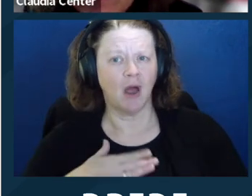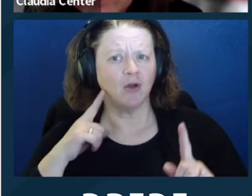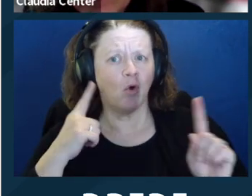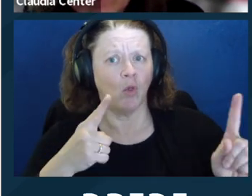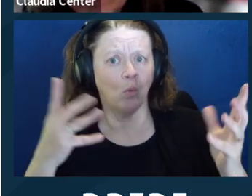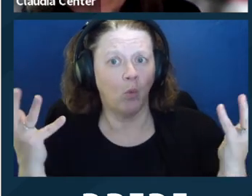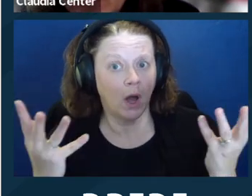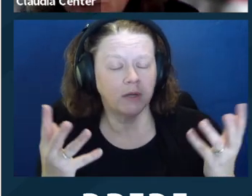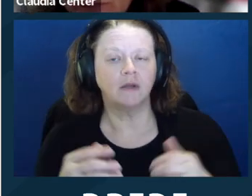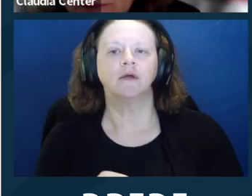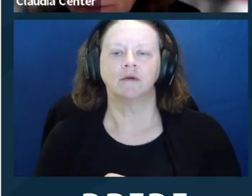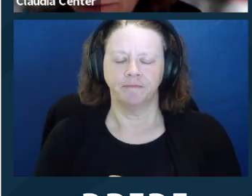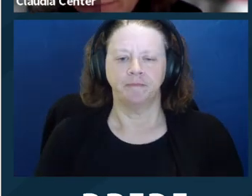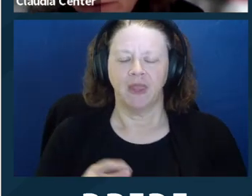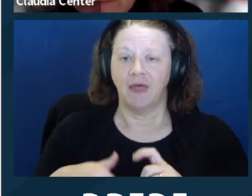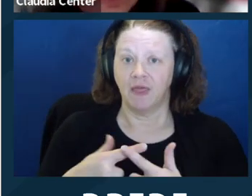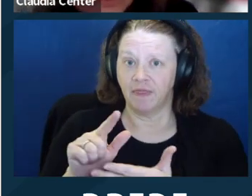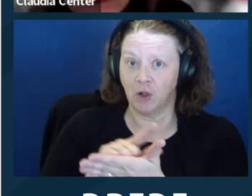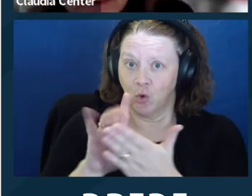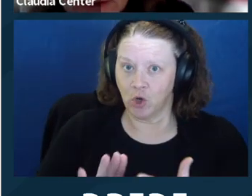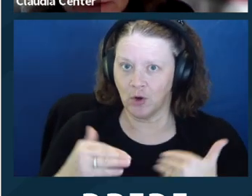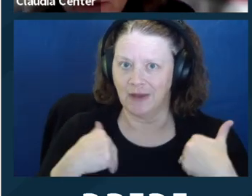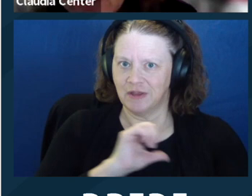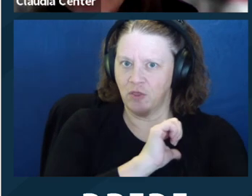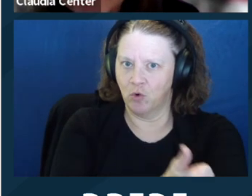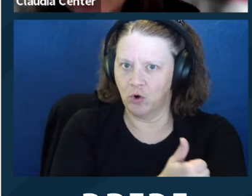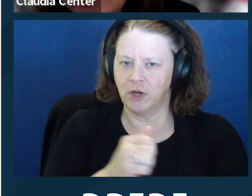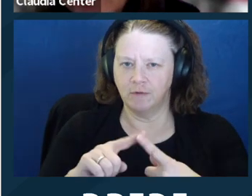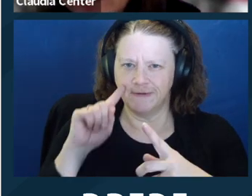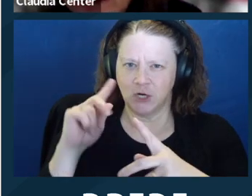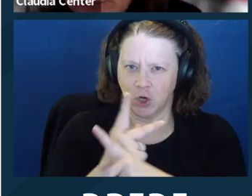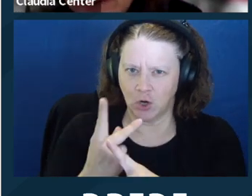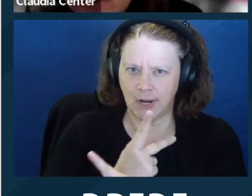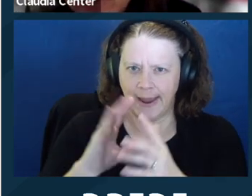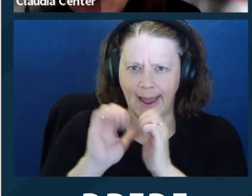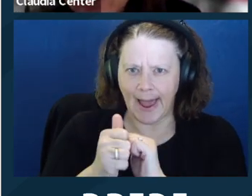The lawyer is supposed to reasonably consult with the client as to the means by which the